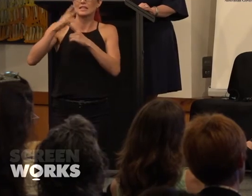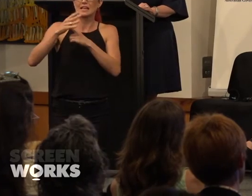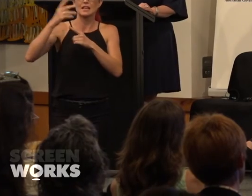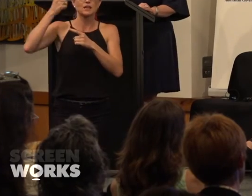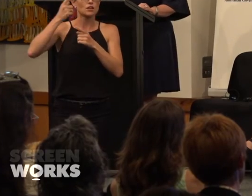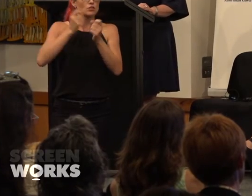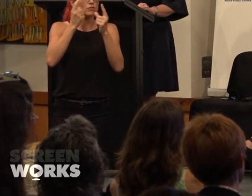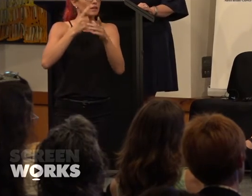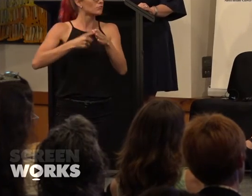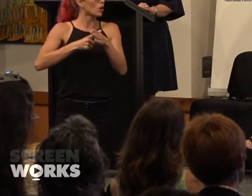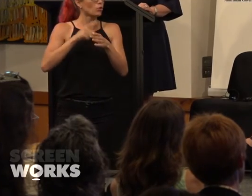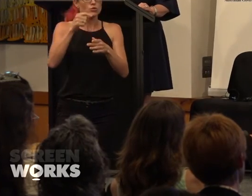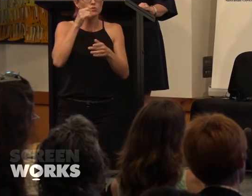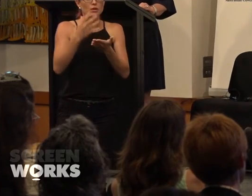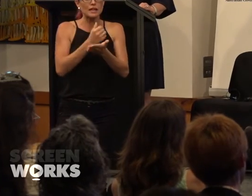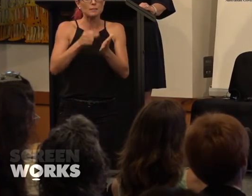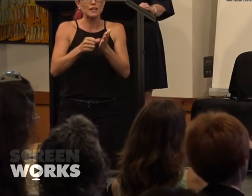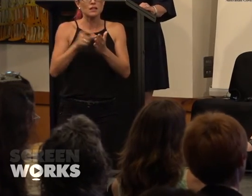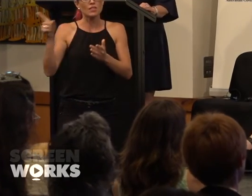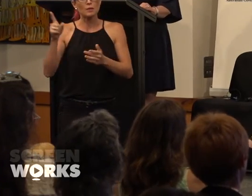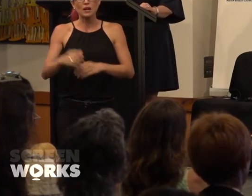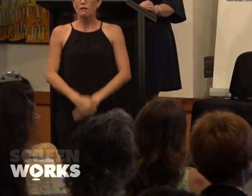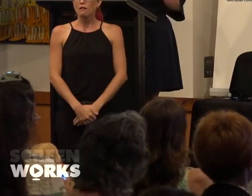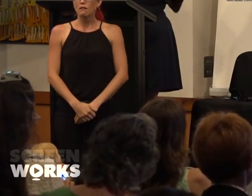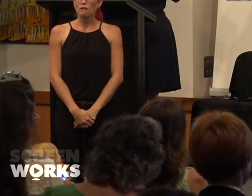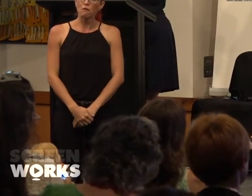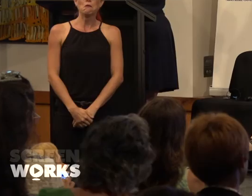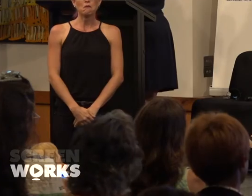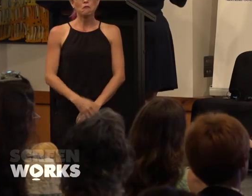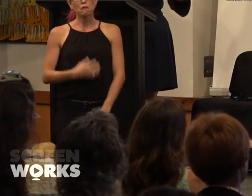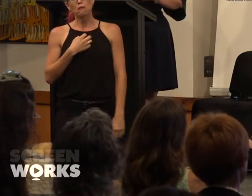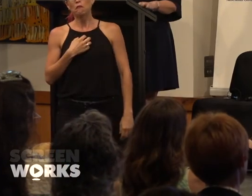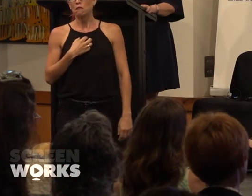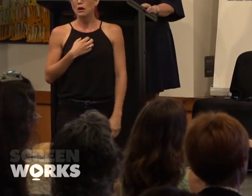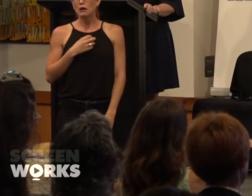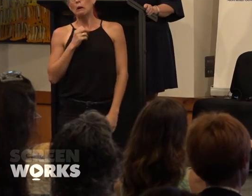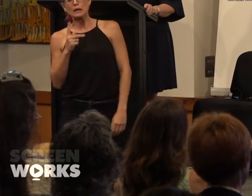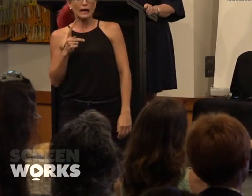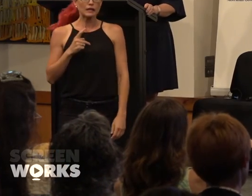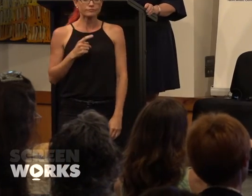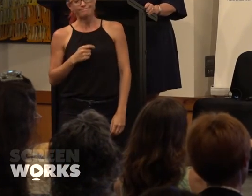'oh, alright then' they kind of just got on with it. And that's what's happening.